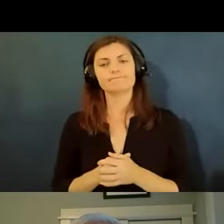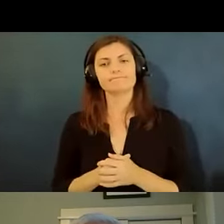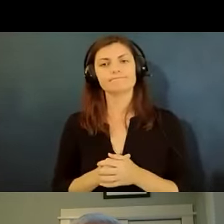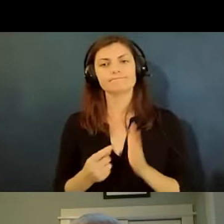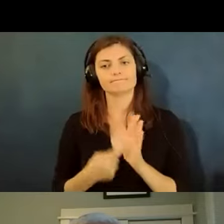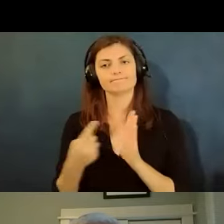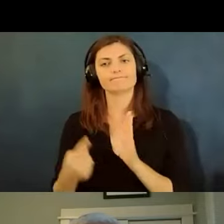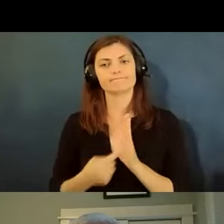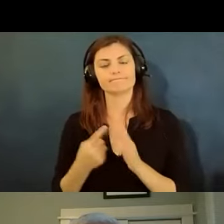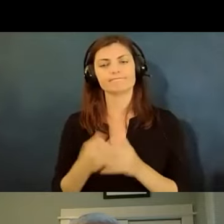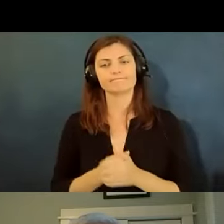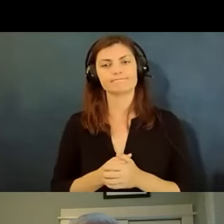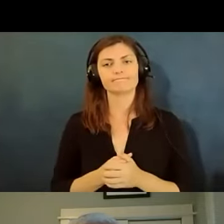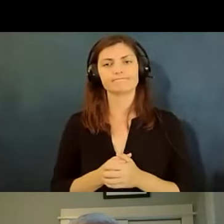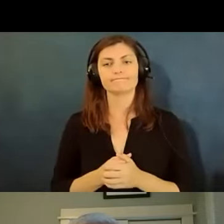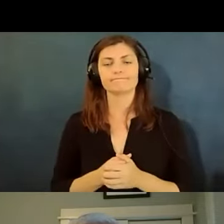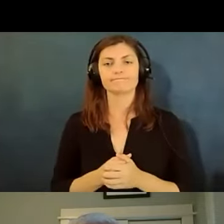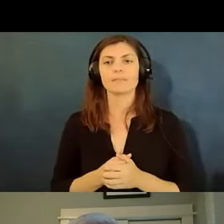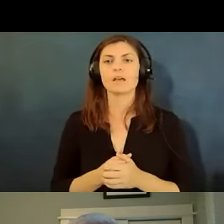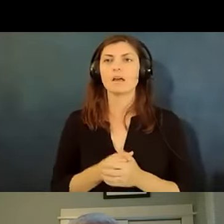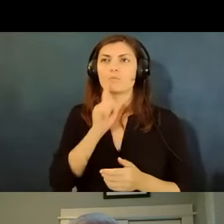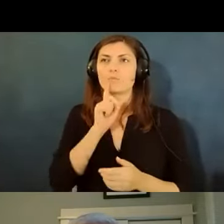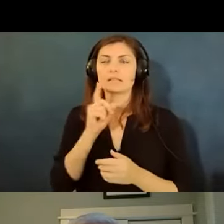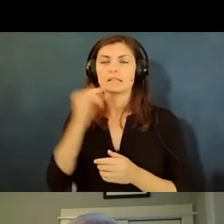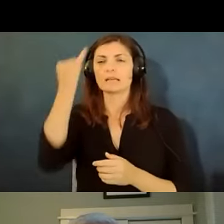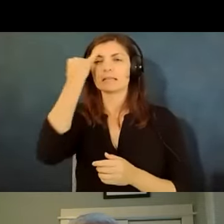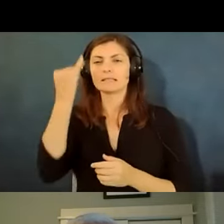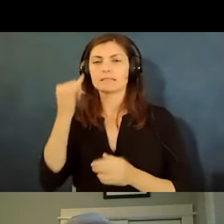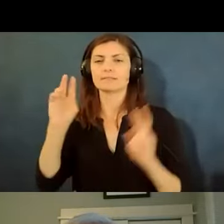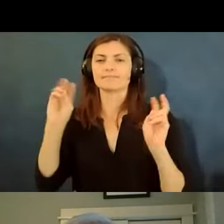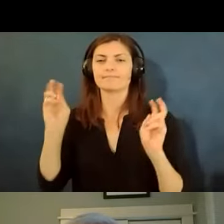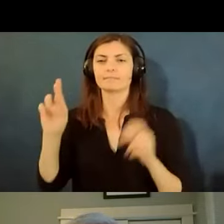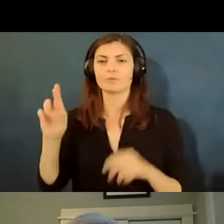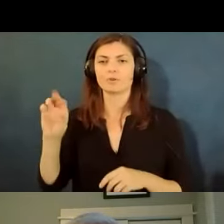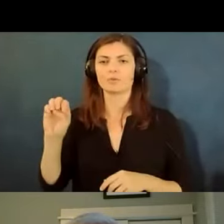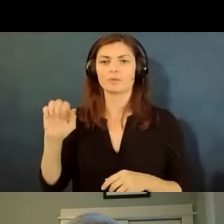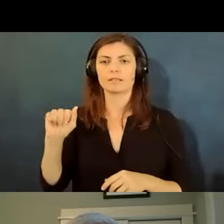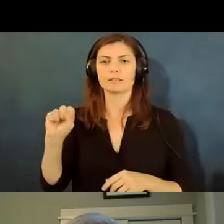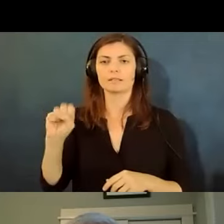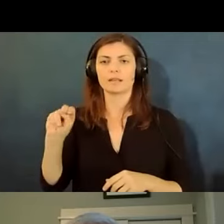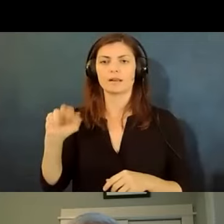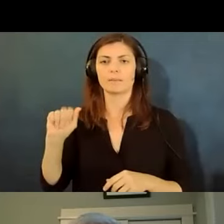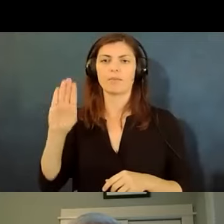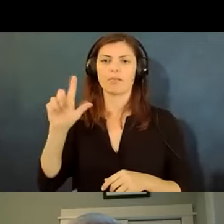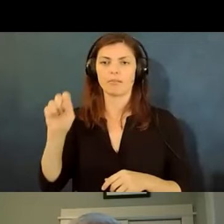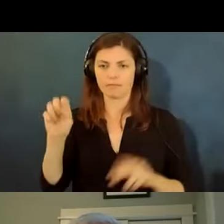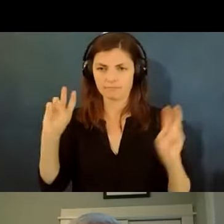thing here is sort of reasonableness so what the eeoc and the courts have said is delaying too long